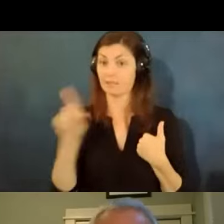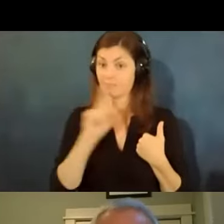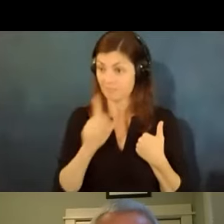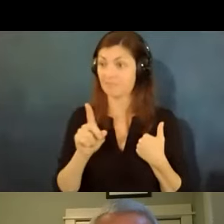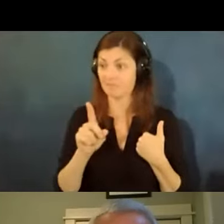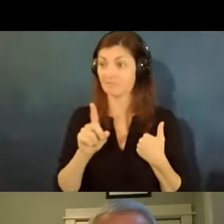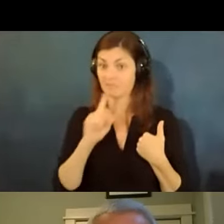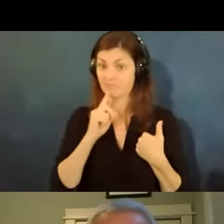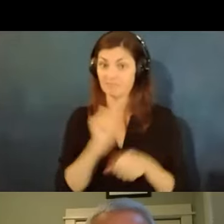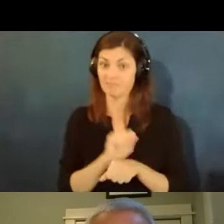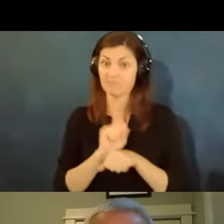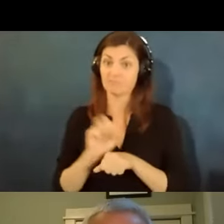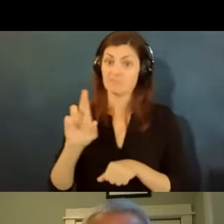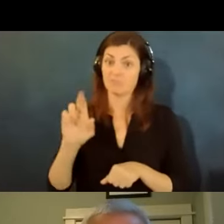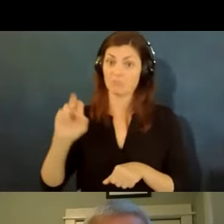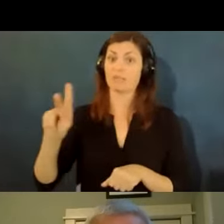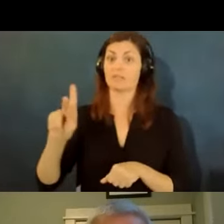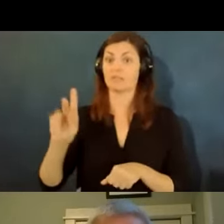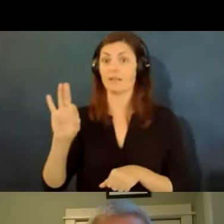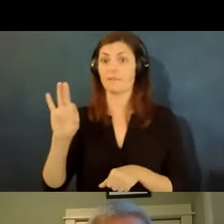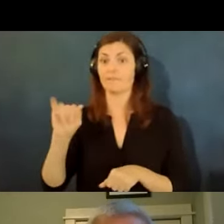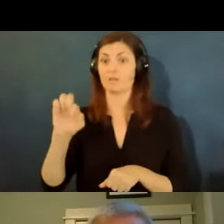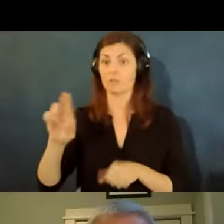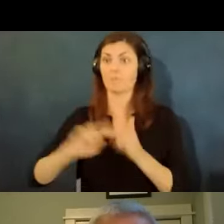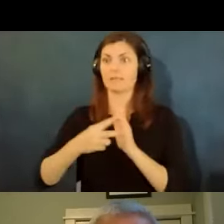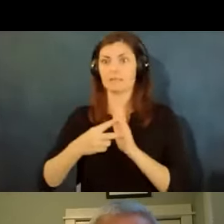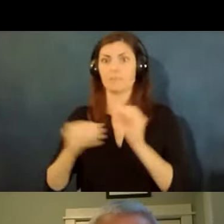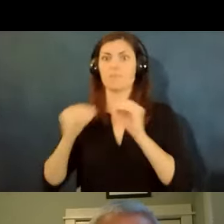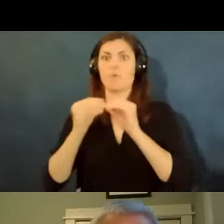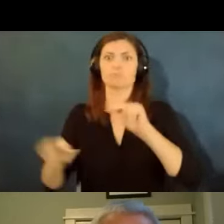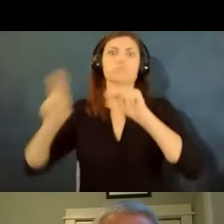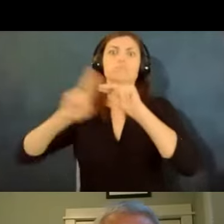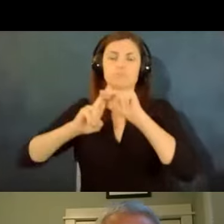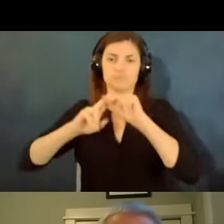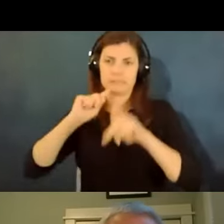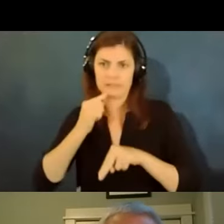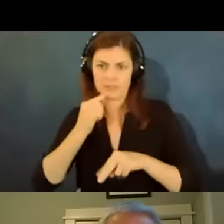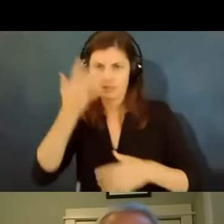may need accommodation to try to avoid that risk or minimize that risk a person might also